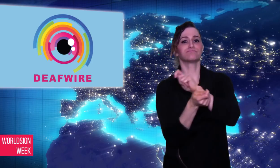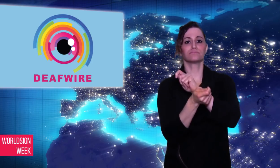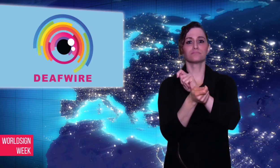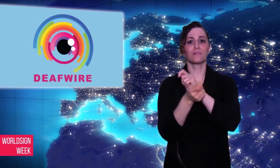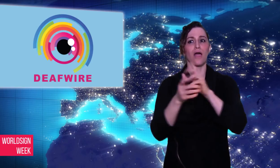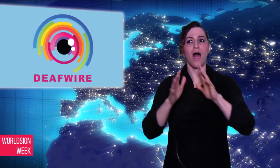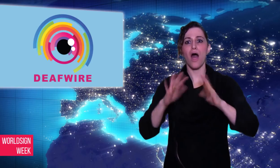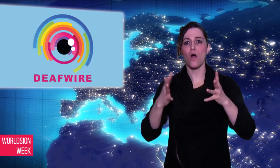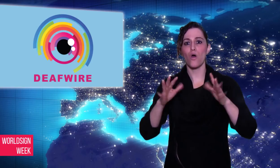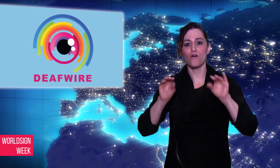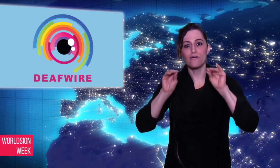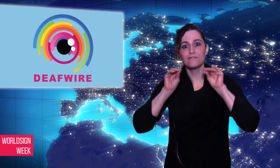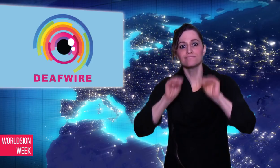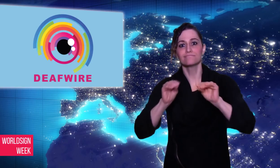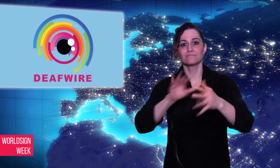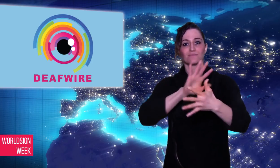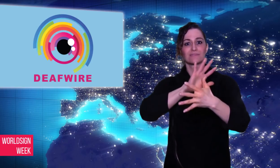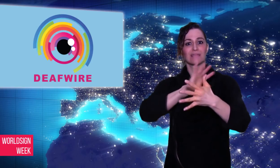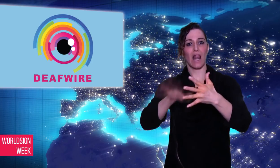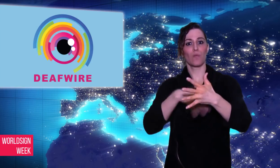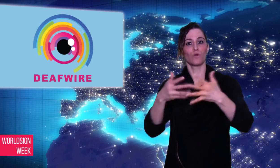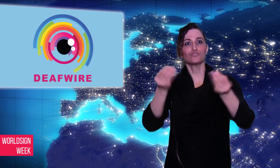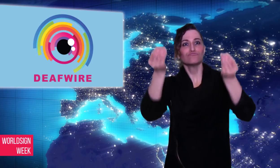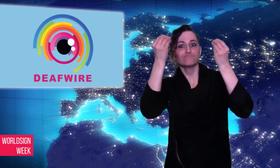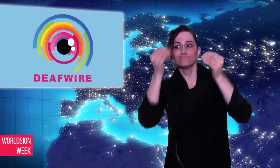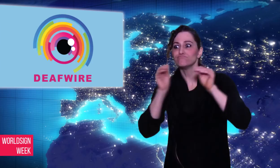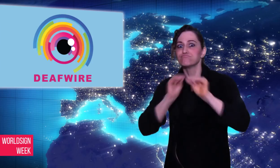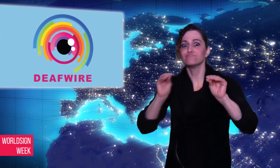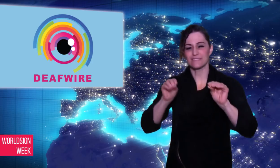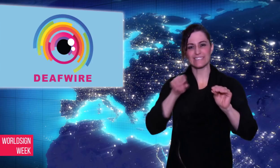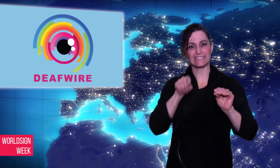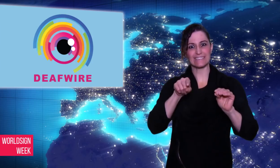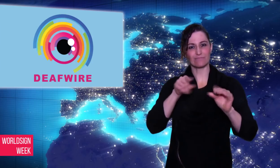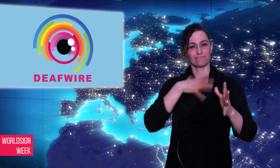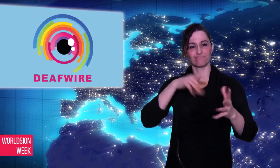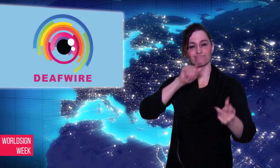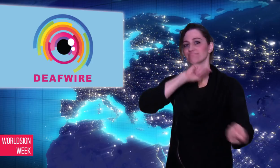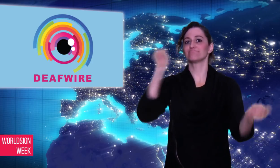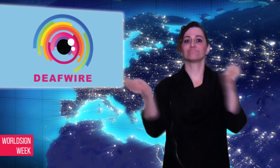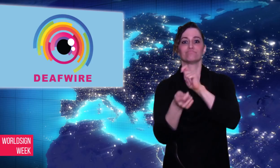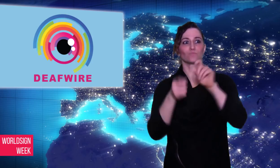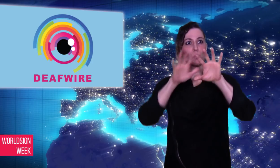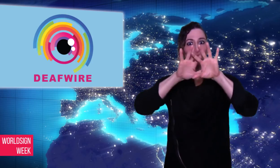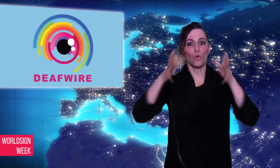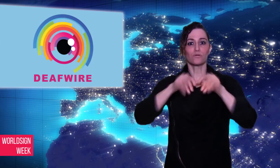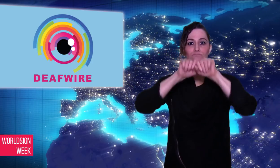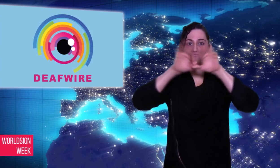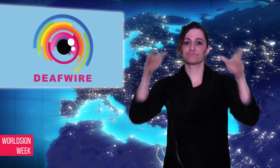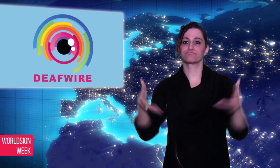digital game to revolutionise sign